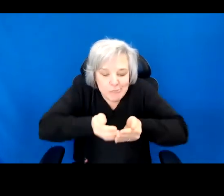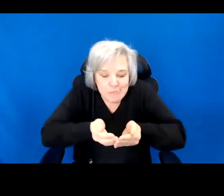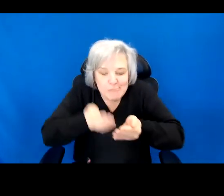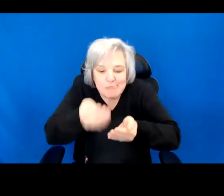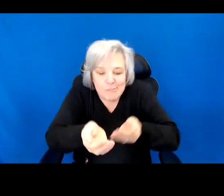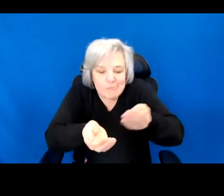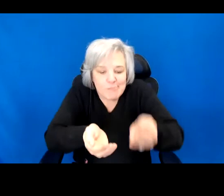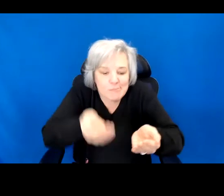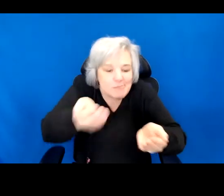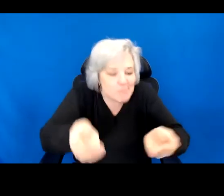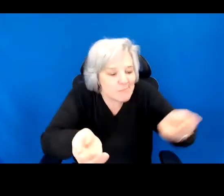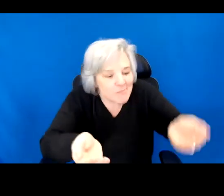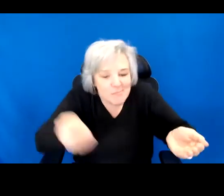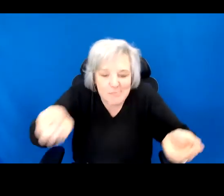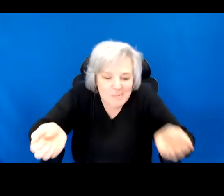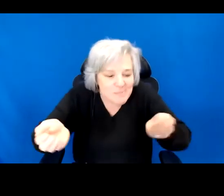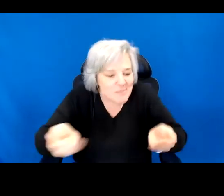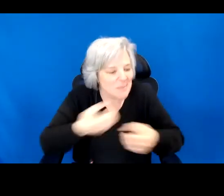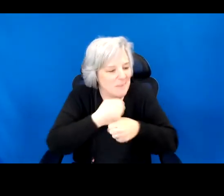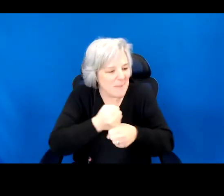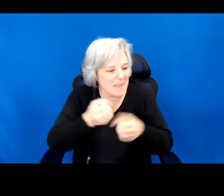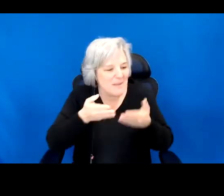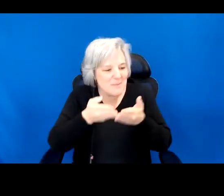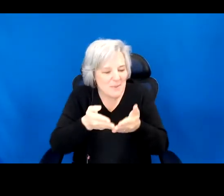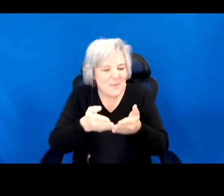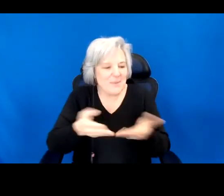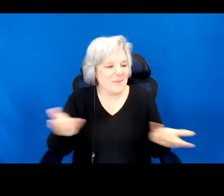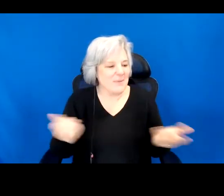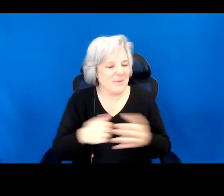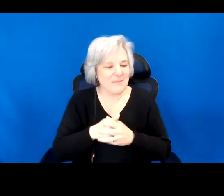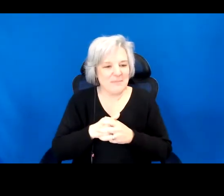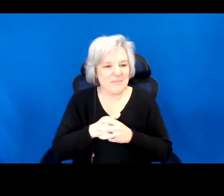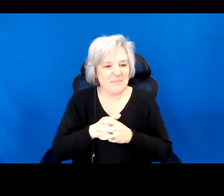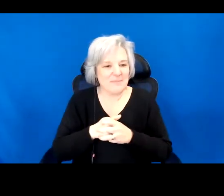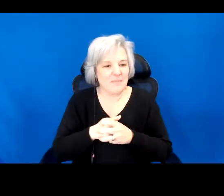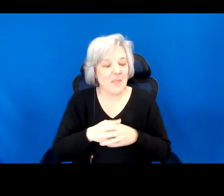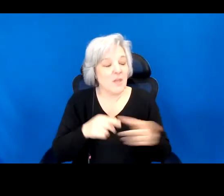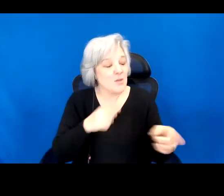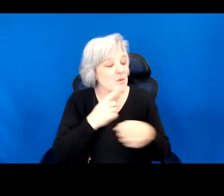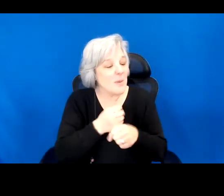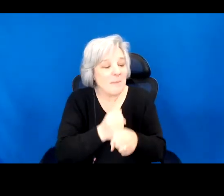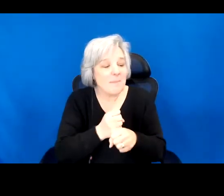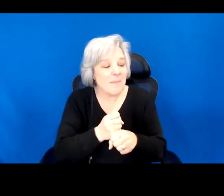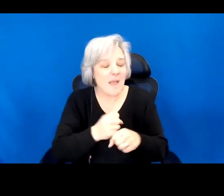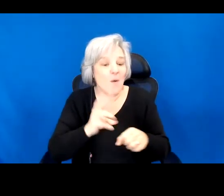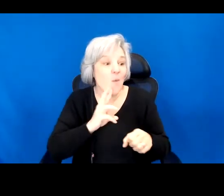the little fruit boats to serve as sails. You have created rough waters out of banana